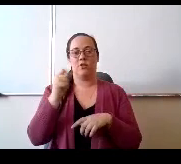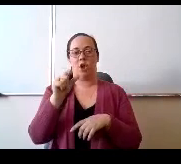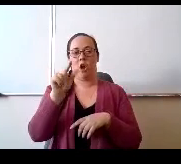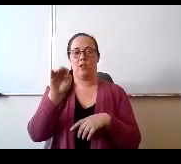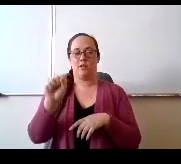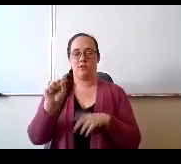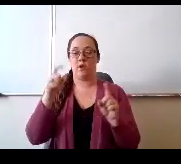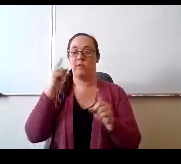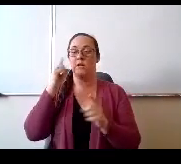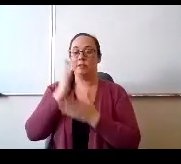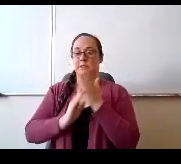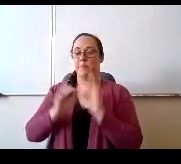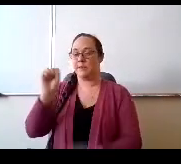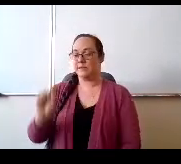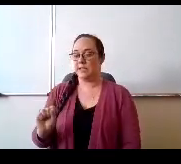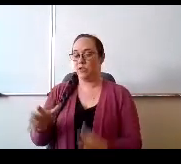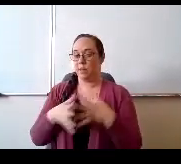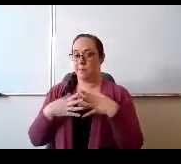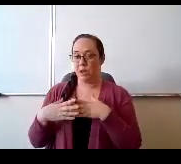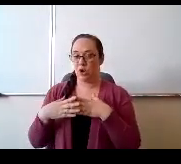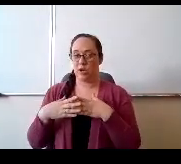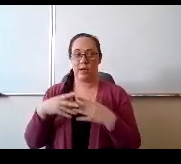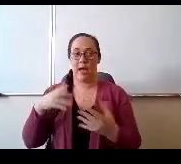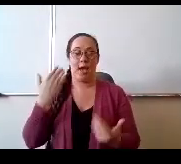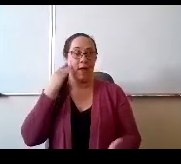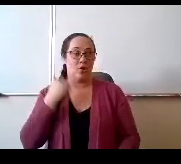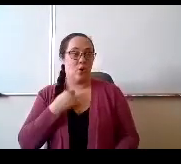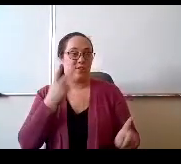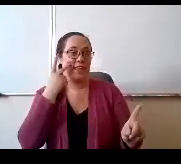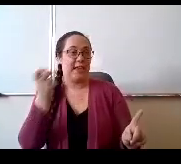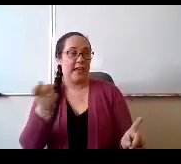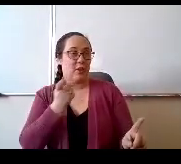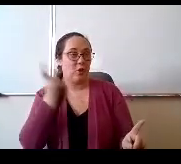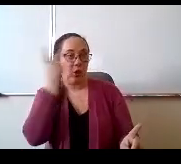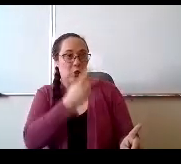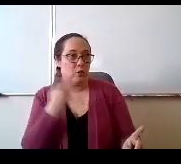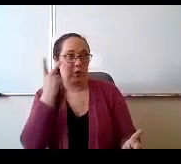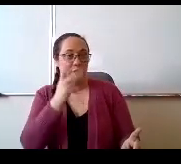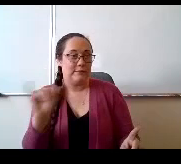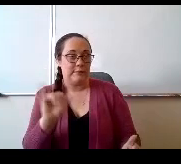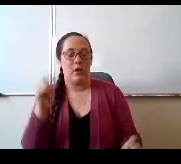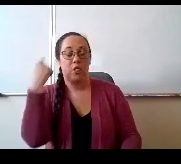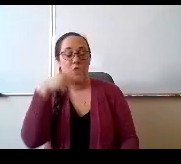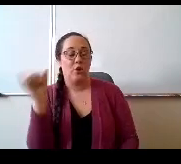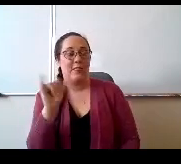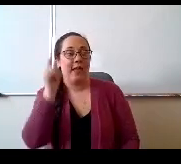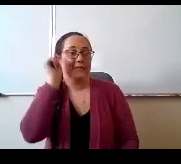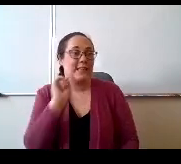I'm not sure if they were tanned Mr Lavalley, but they toured South America, explored animal habitats,